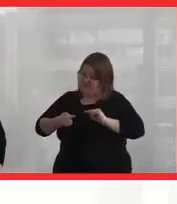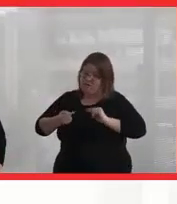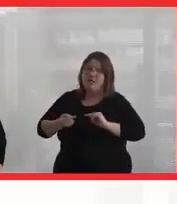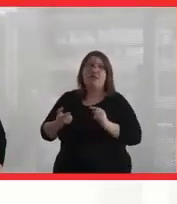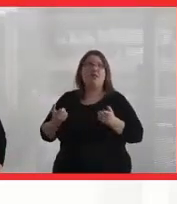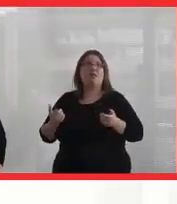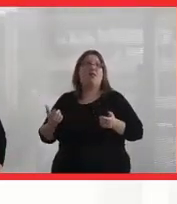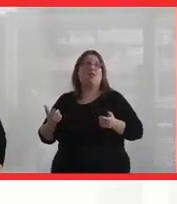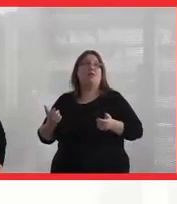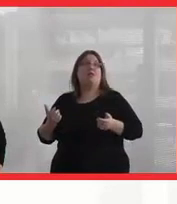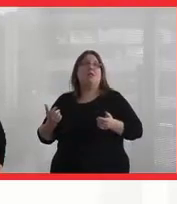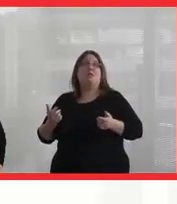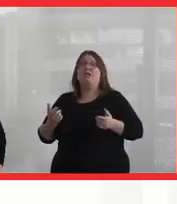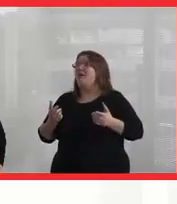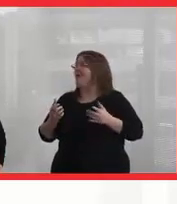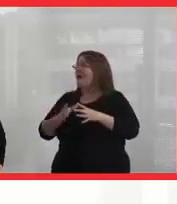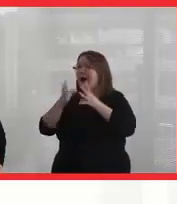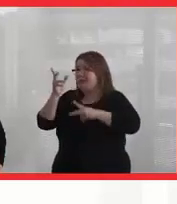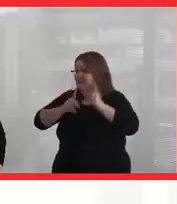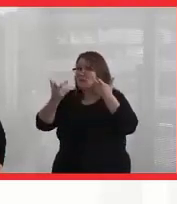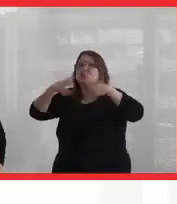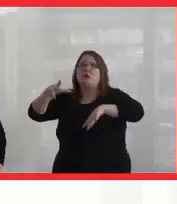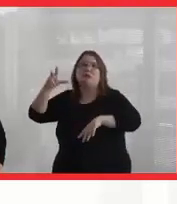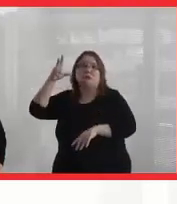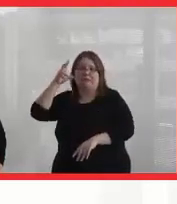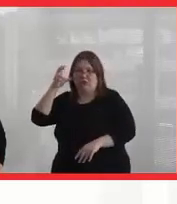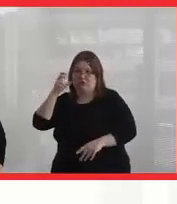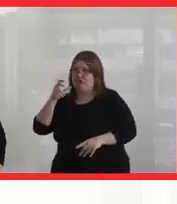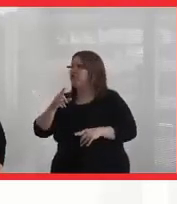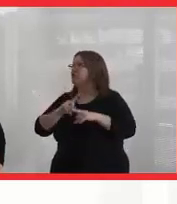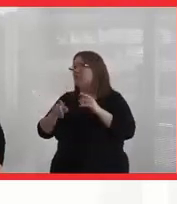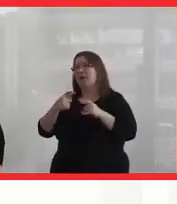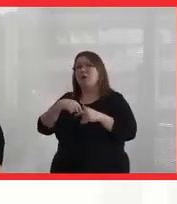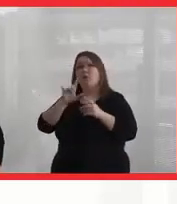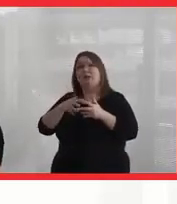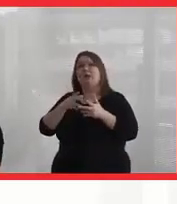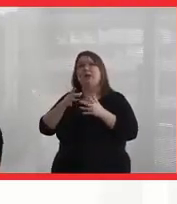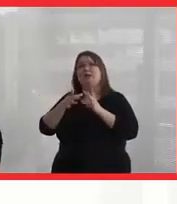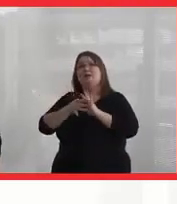or how much people don't want to hear it. Yeah. But we can speak our truth in kindness.